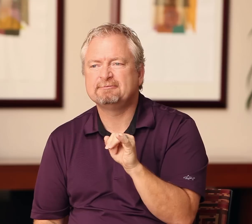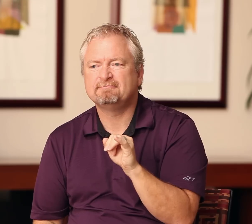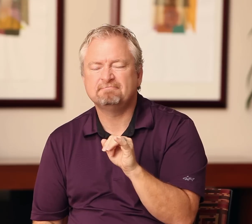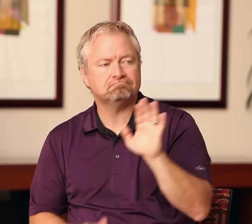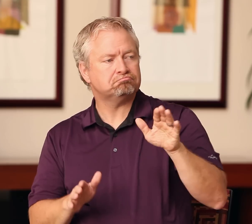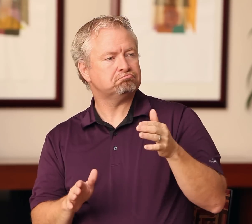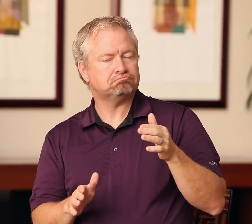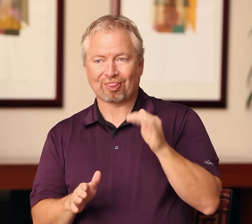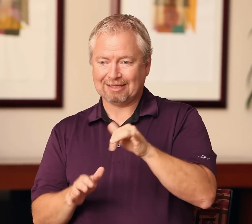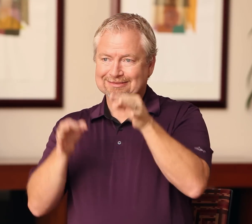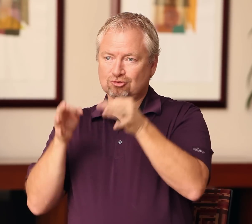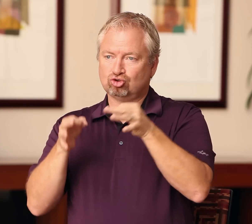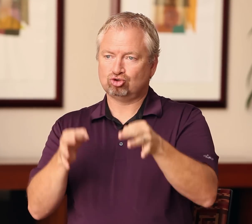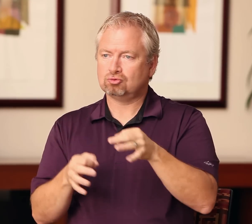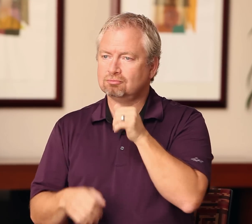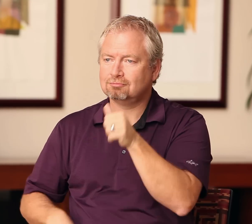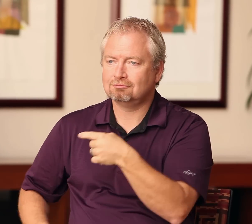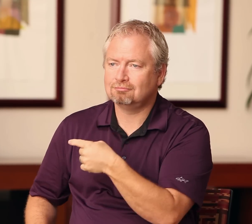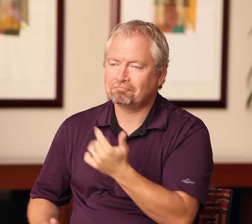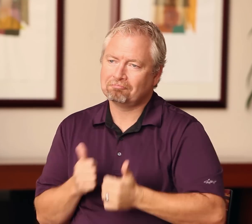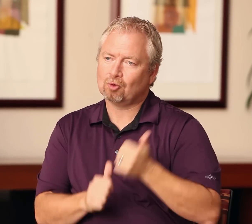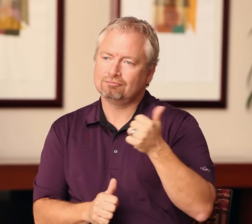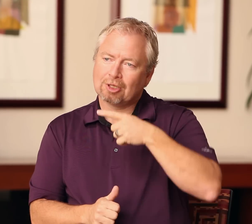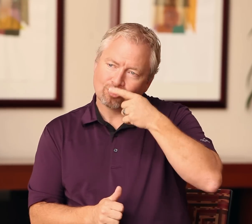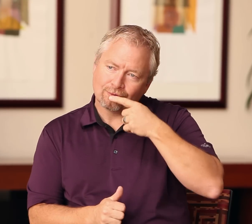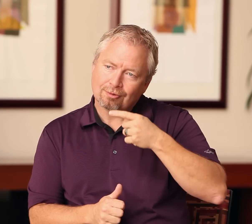by hearing interpreters, or by a scheduler, who is either an interpreter or a hearing